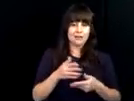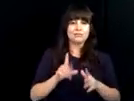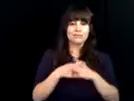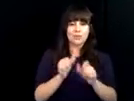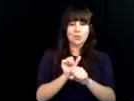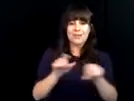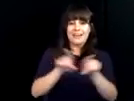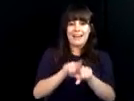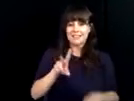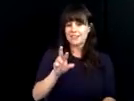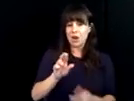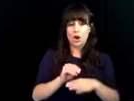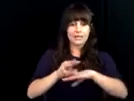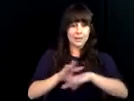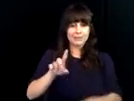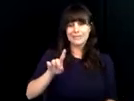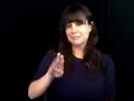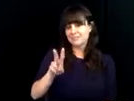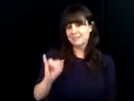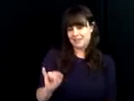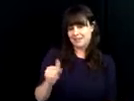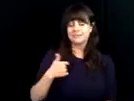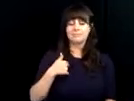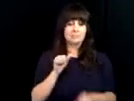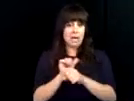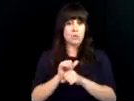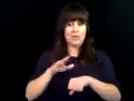rehabilitation counselor position and I was fortunate enough